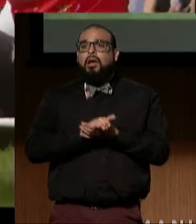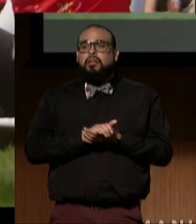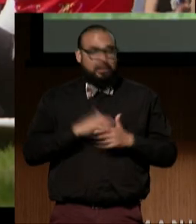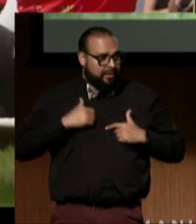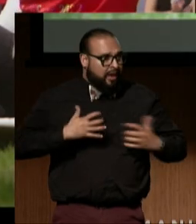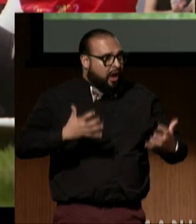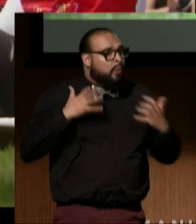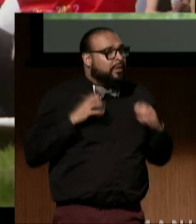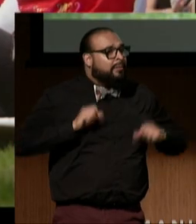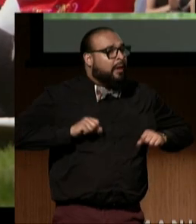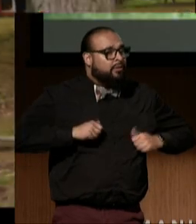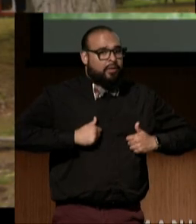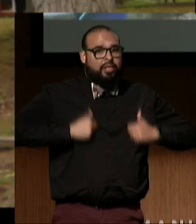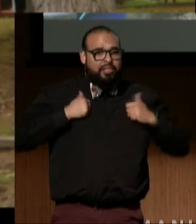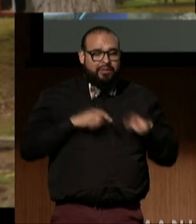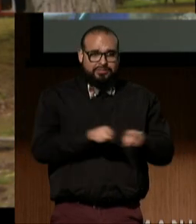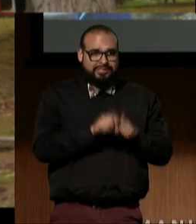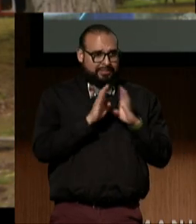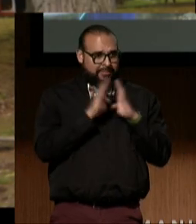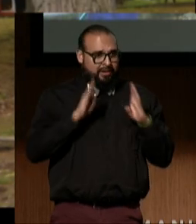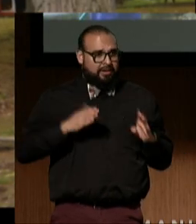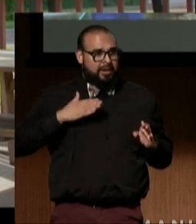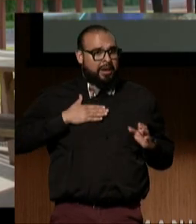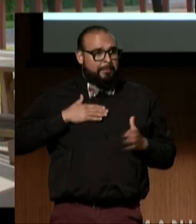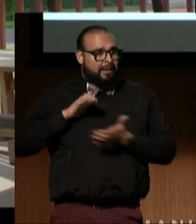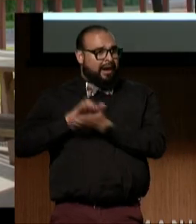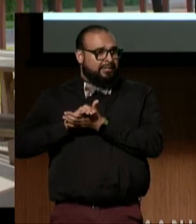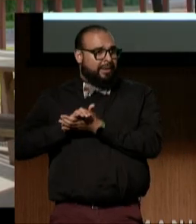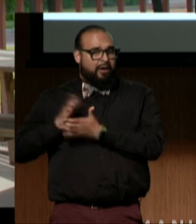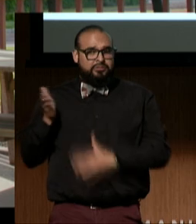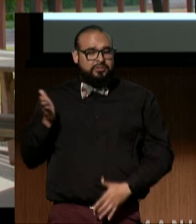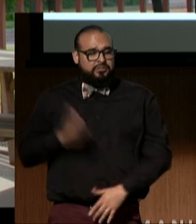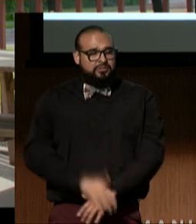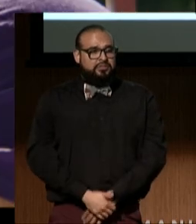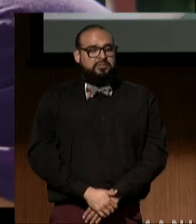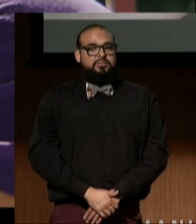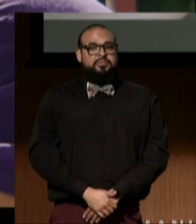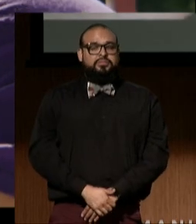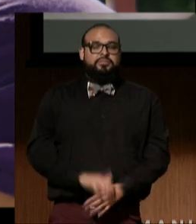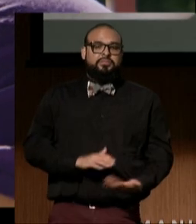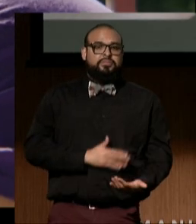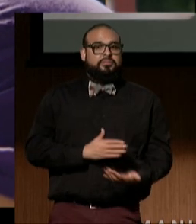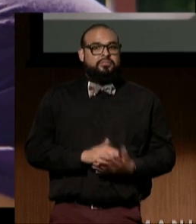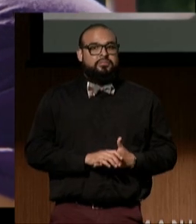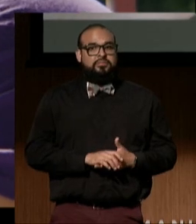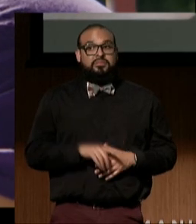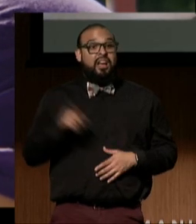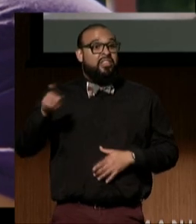I want to be able to live in the same house as my spouse. Here is the church and They can stop us from getting married.